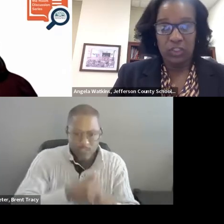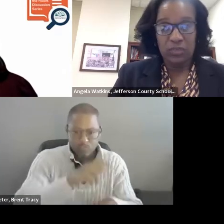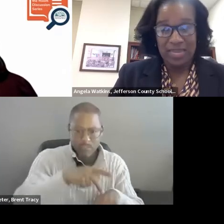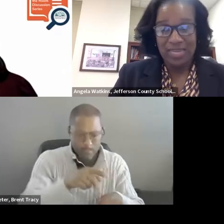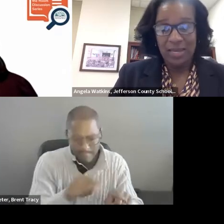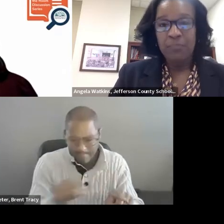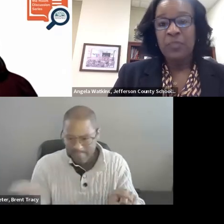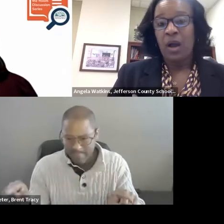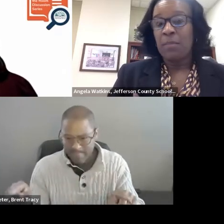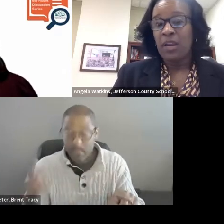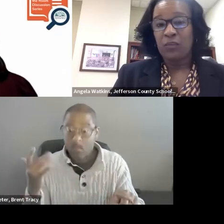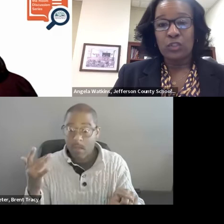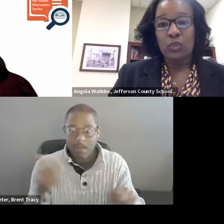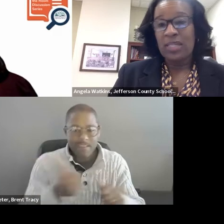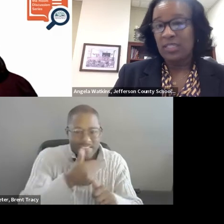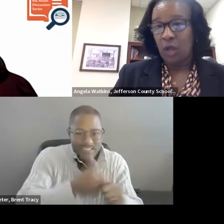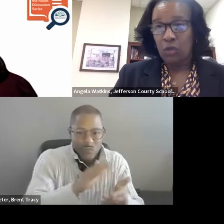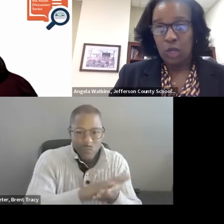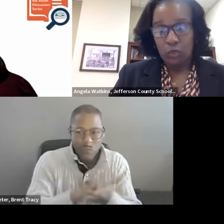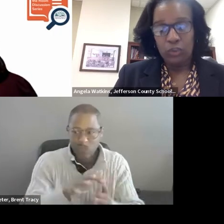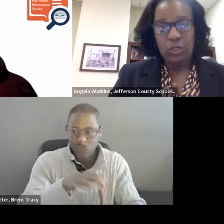is unique, every school has its own culture.